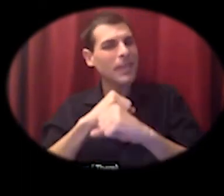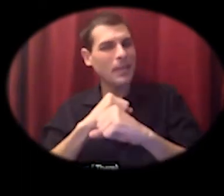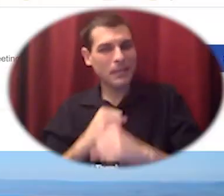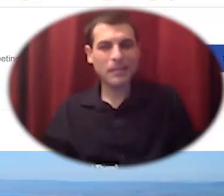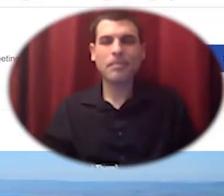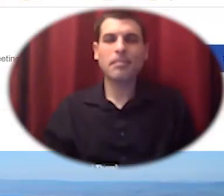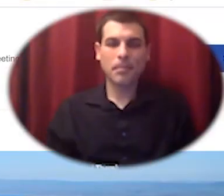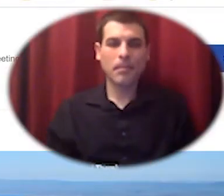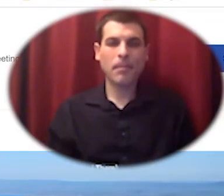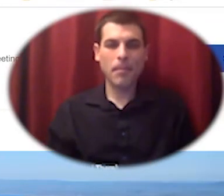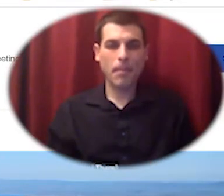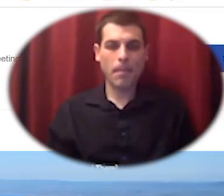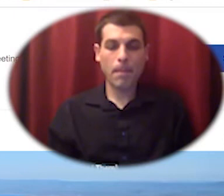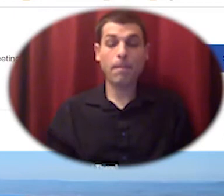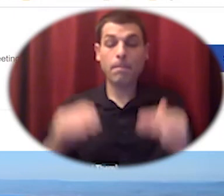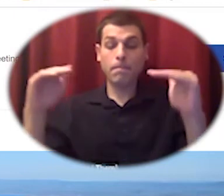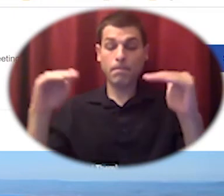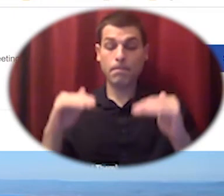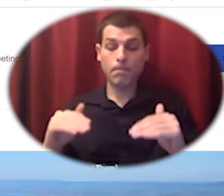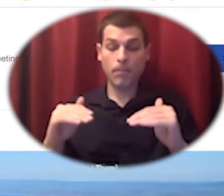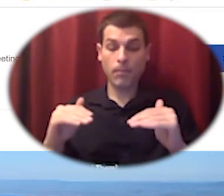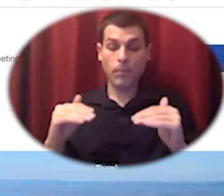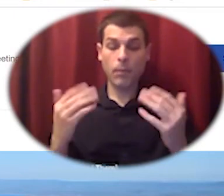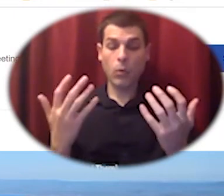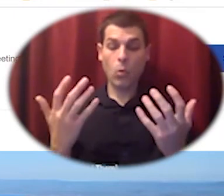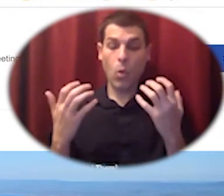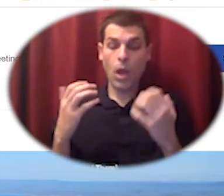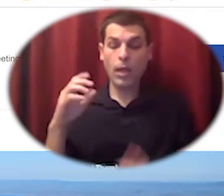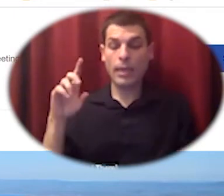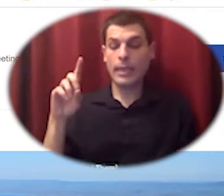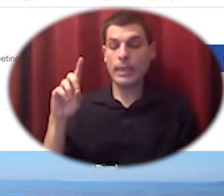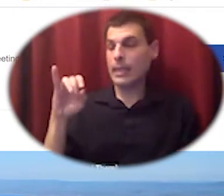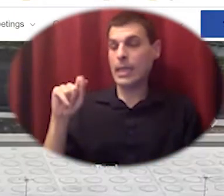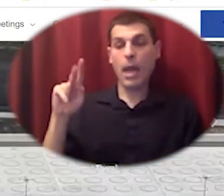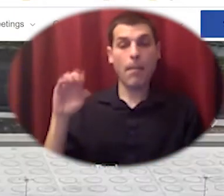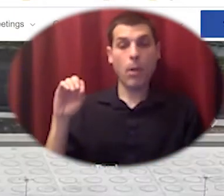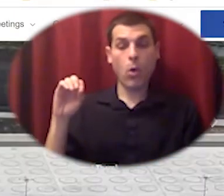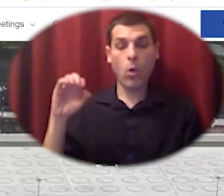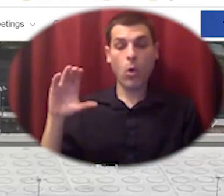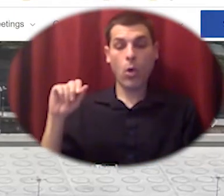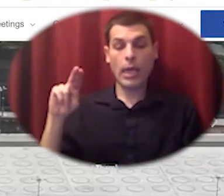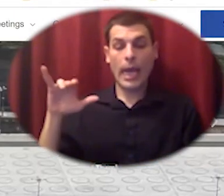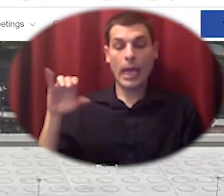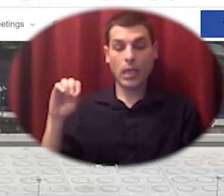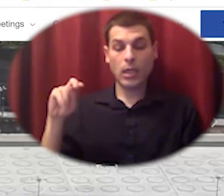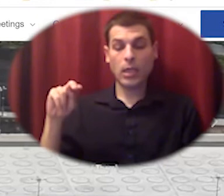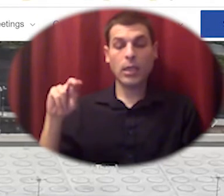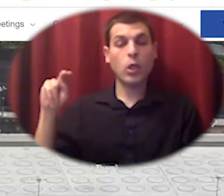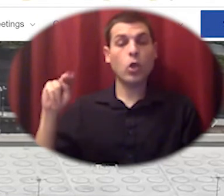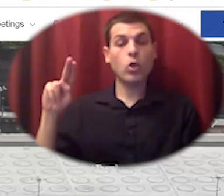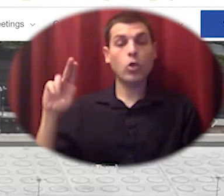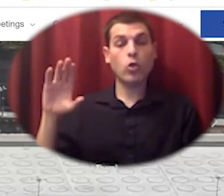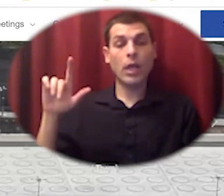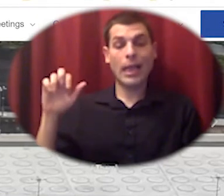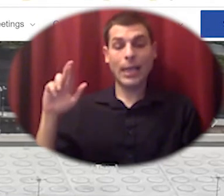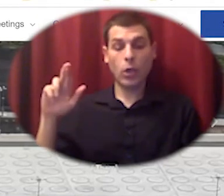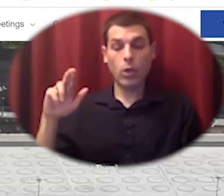the decommissioning of the diablo canyon nuclear power plant that's a good picture so here on the